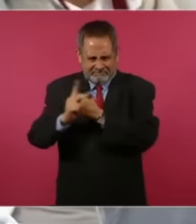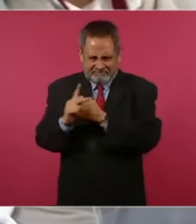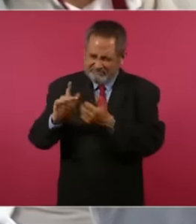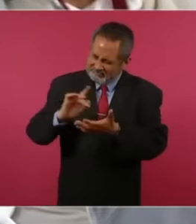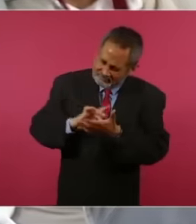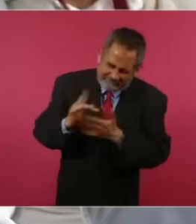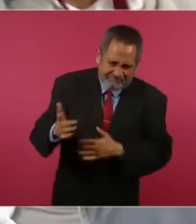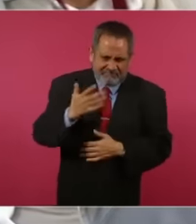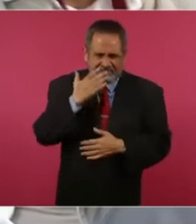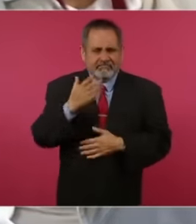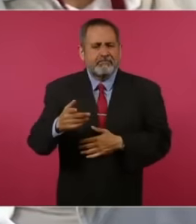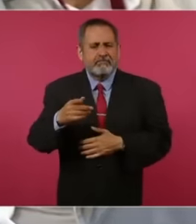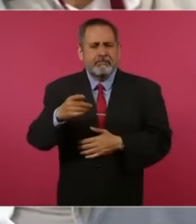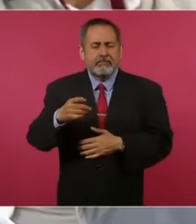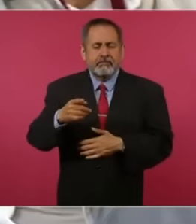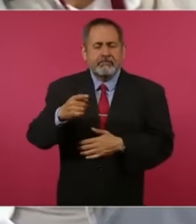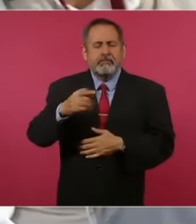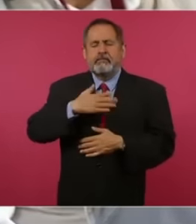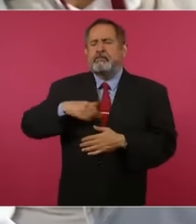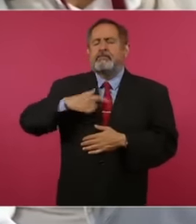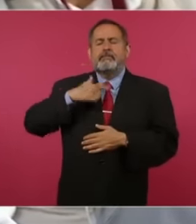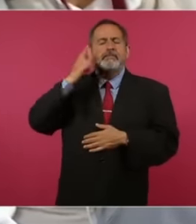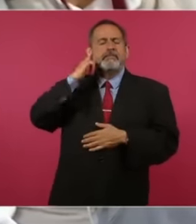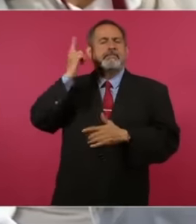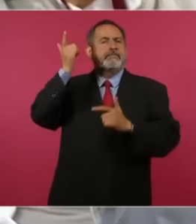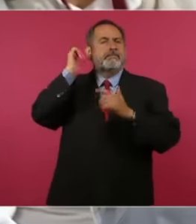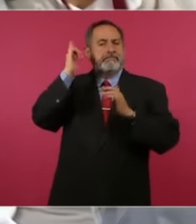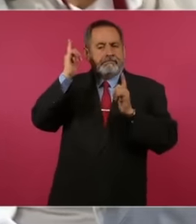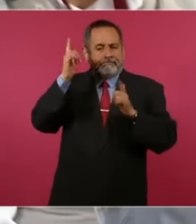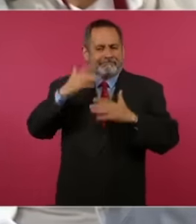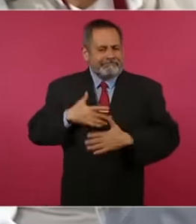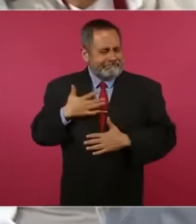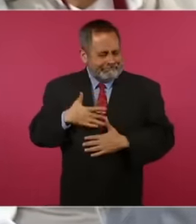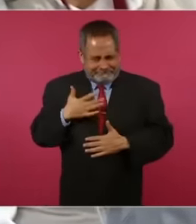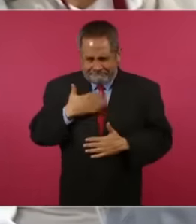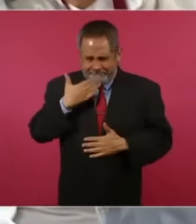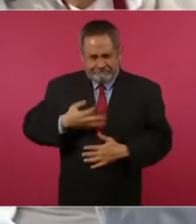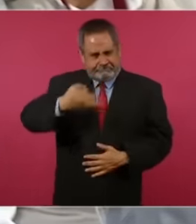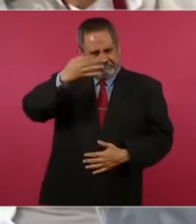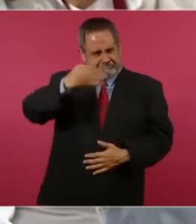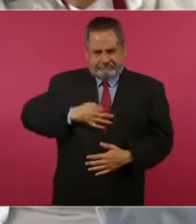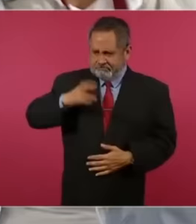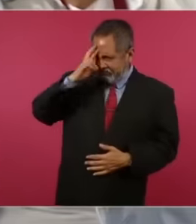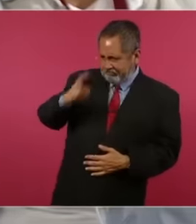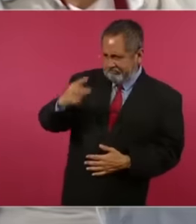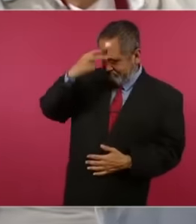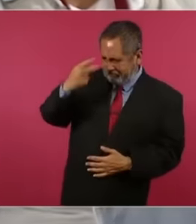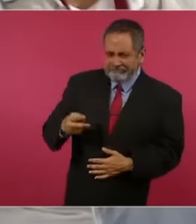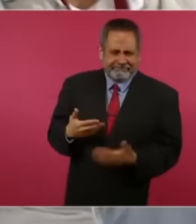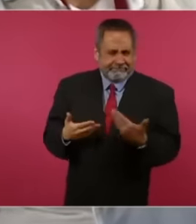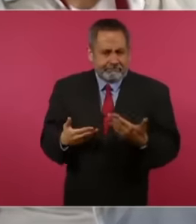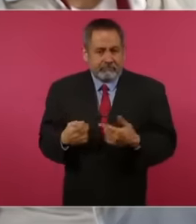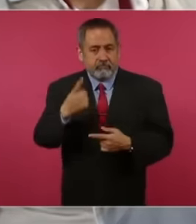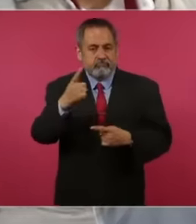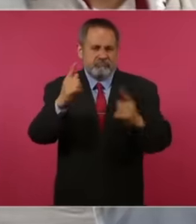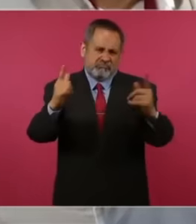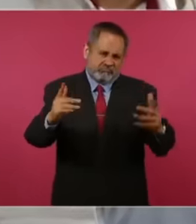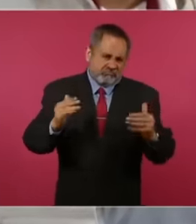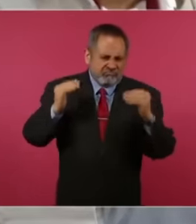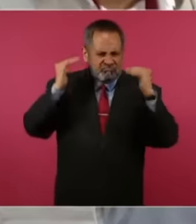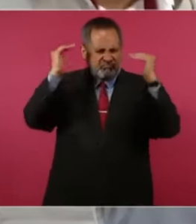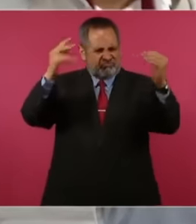for restoring hope, conscience, dignity, but above all, sovereignty, Mexico,